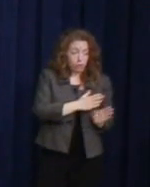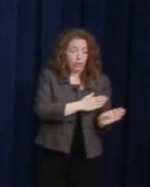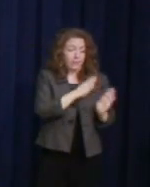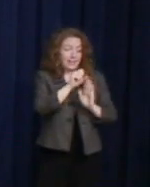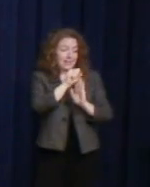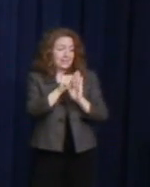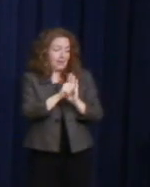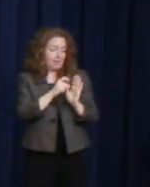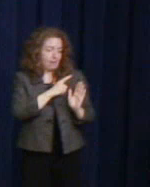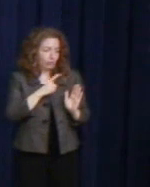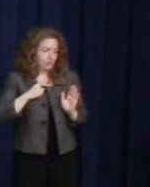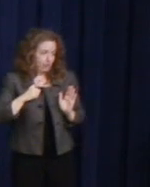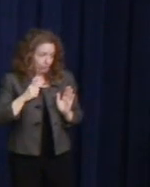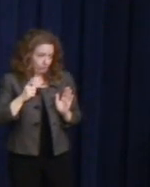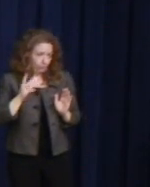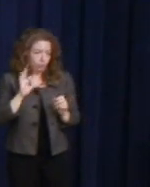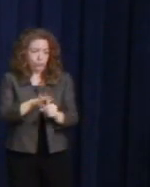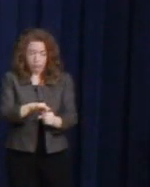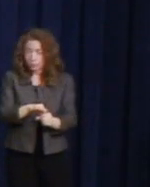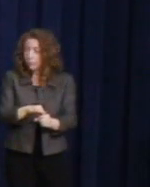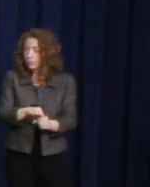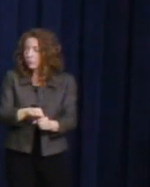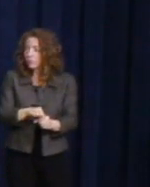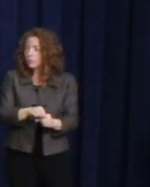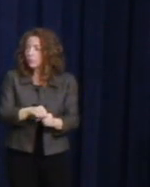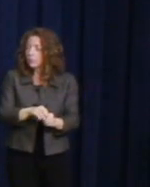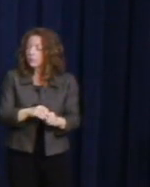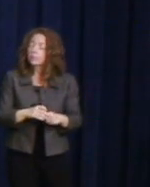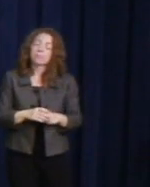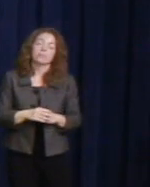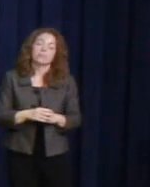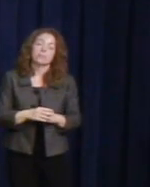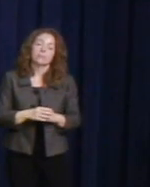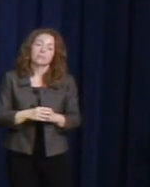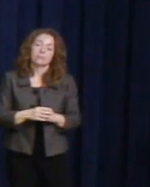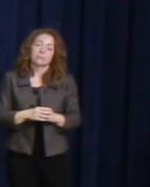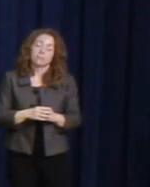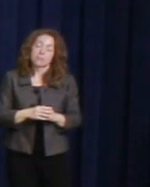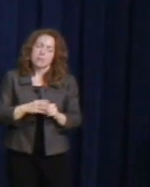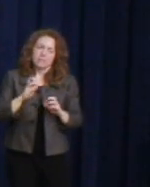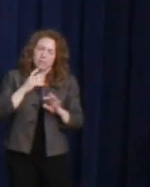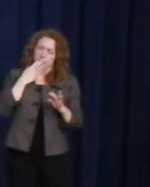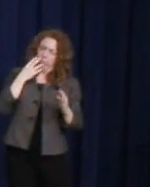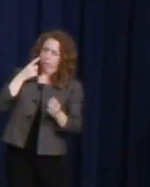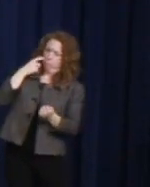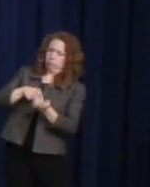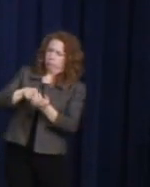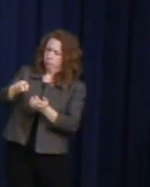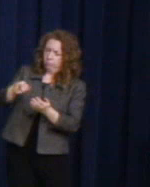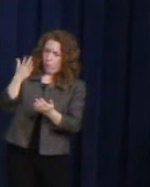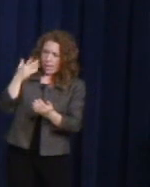she distinguished herself by speaking out on behalf of people whose voices were not being heard.